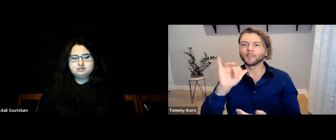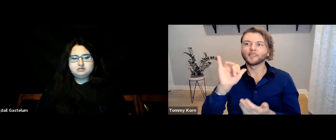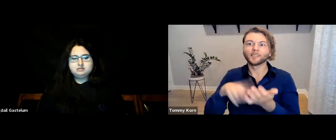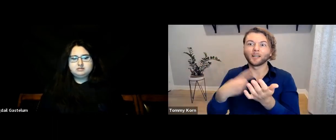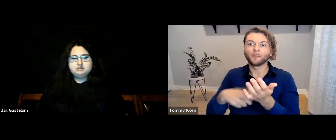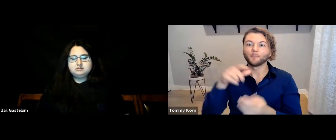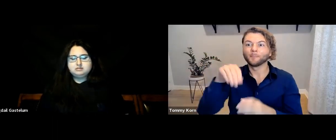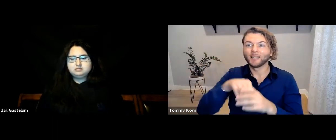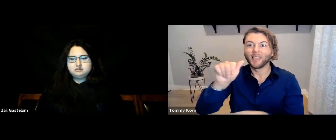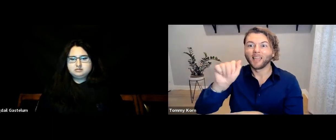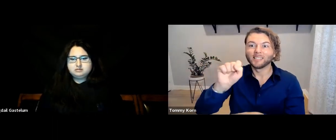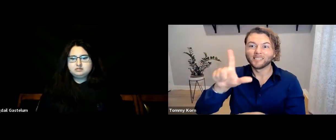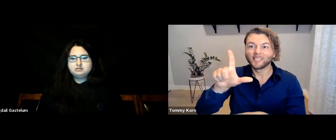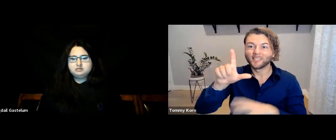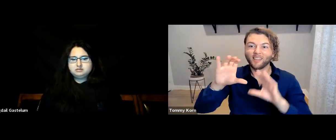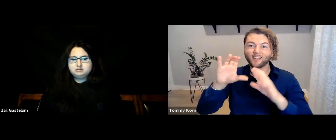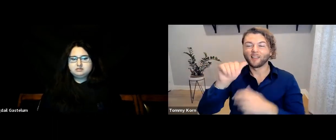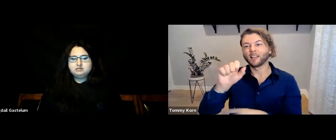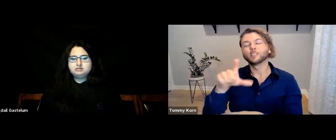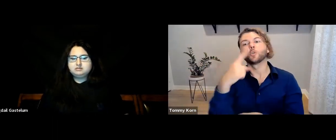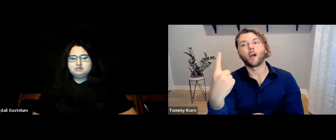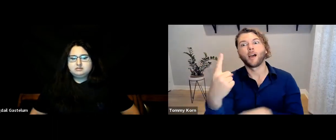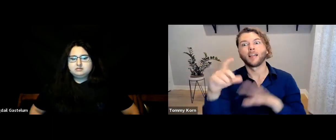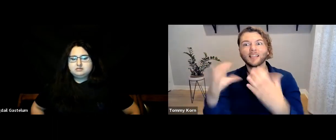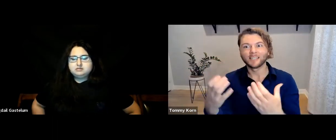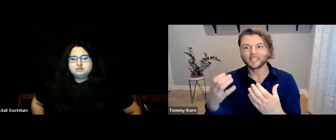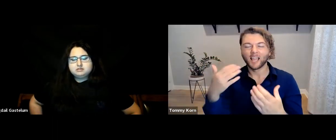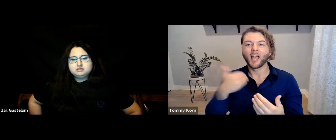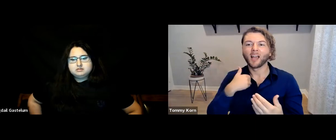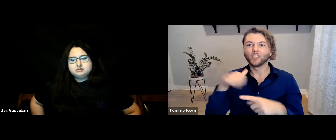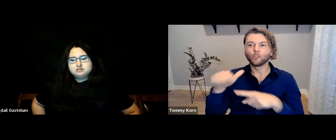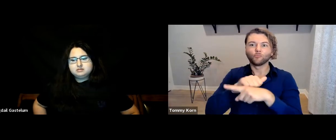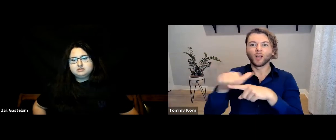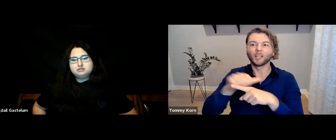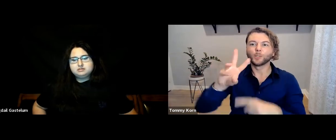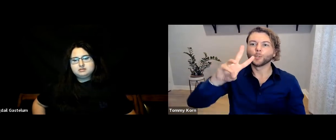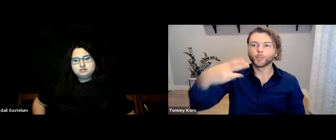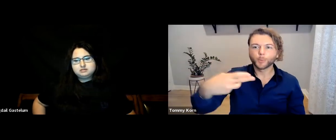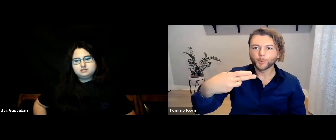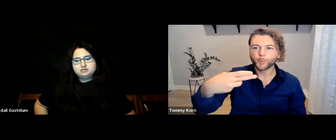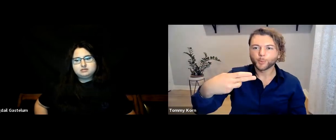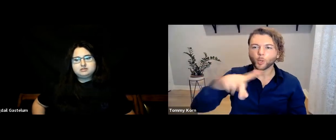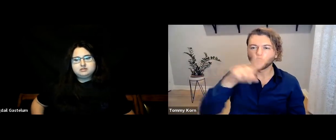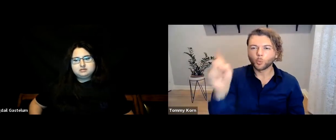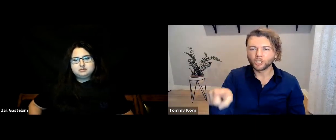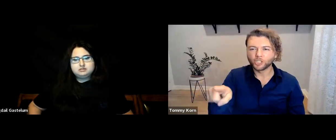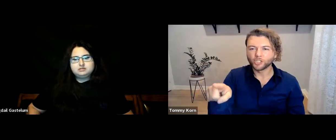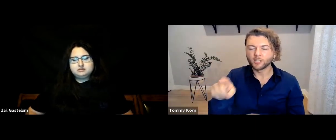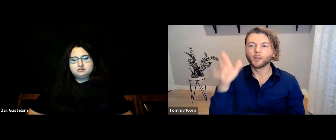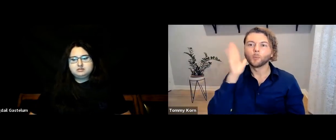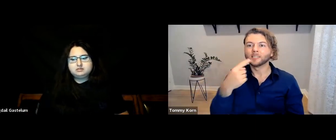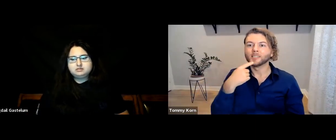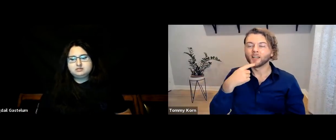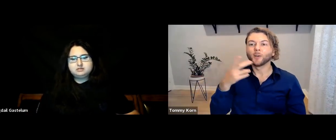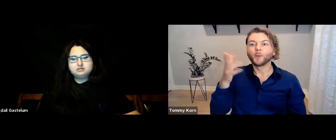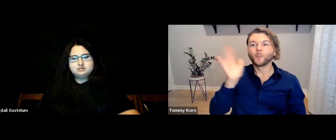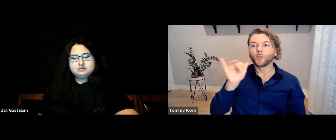For instance, sometimes ASL 1 classes will practice WH questions: